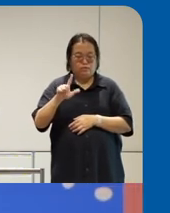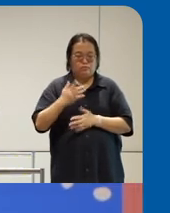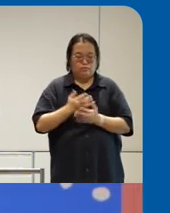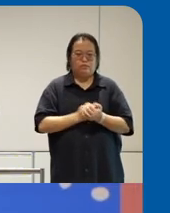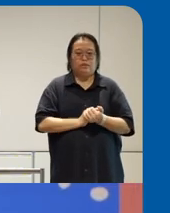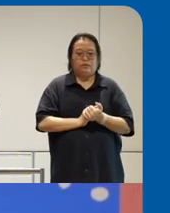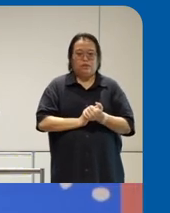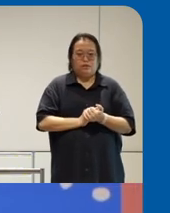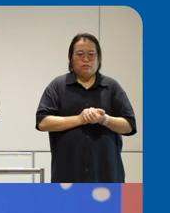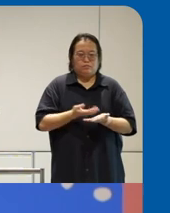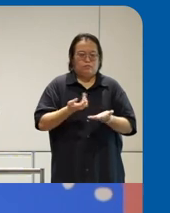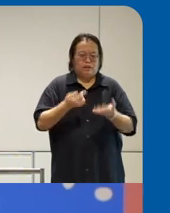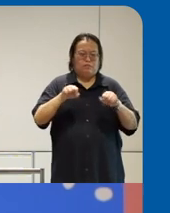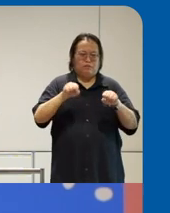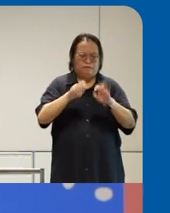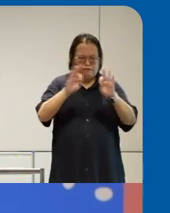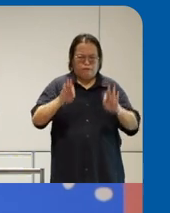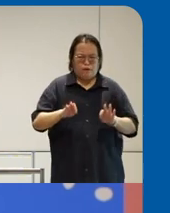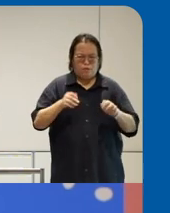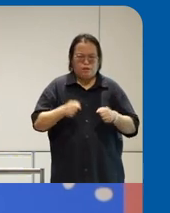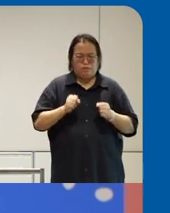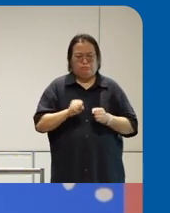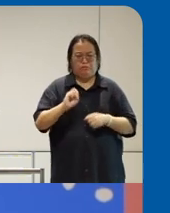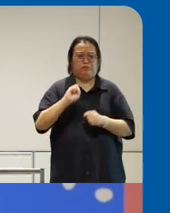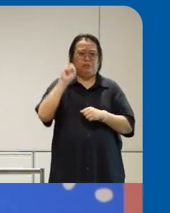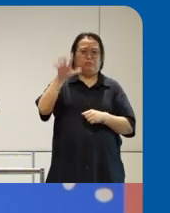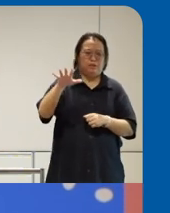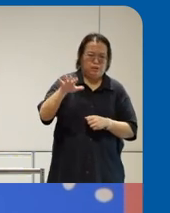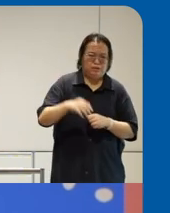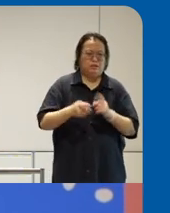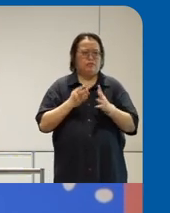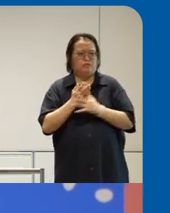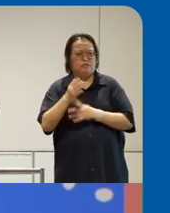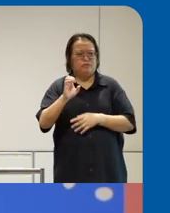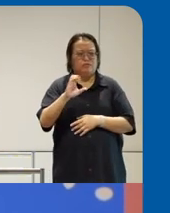you have to submit a form you have to go through capture um the other thing that we do is um we